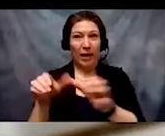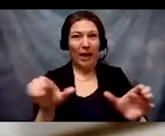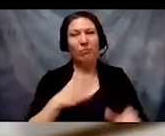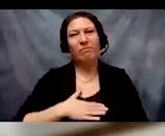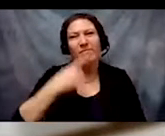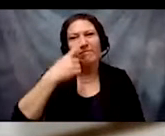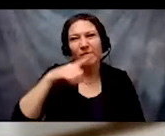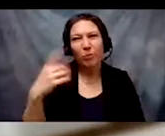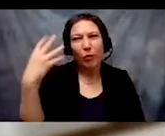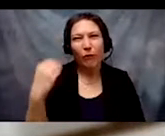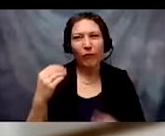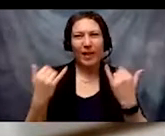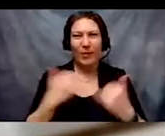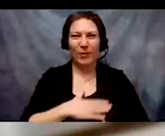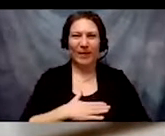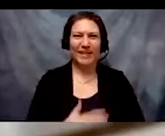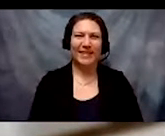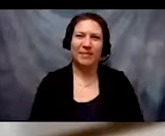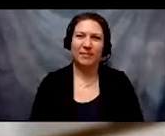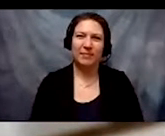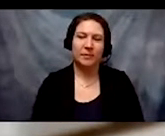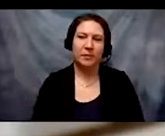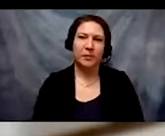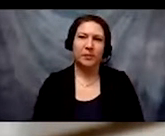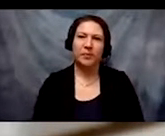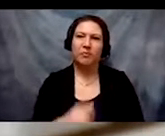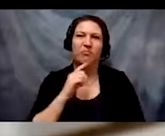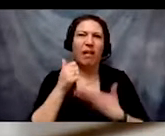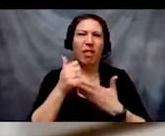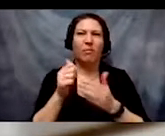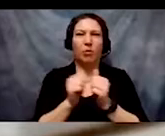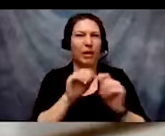off if you haven't done so already, it will helps us keep the spotlights and the